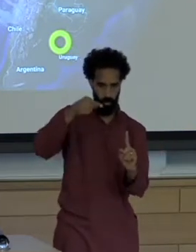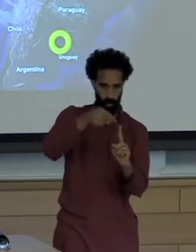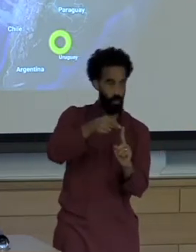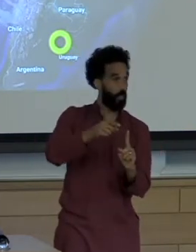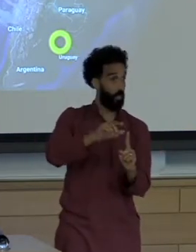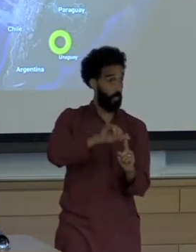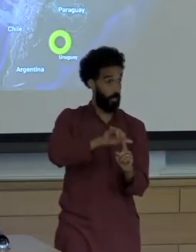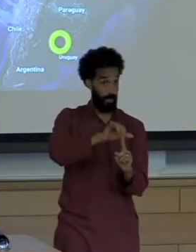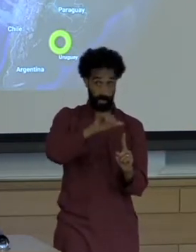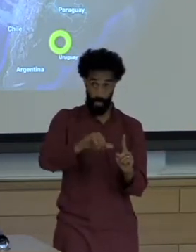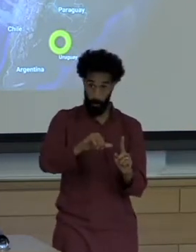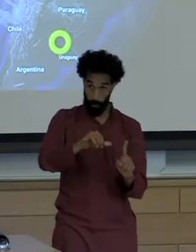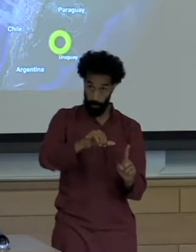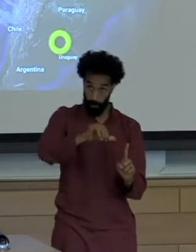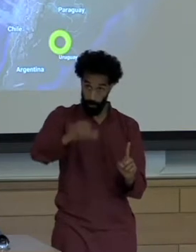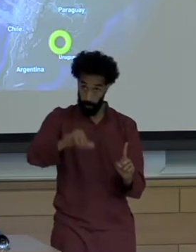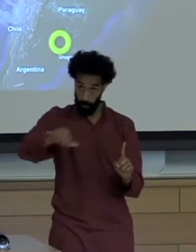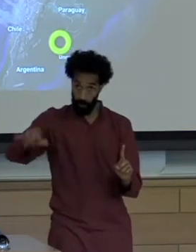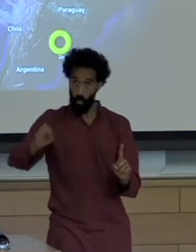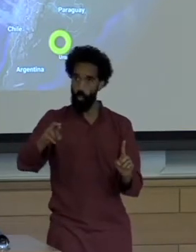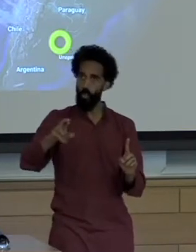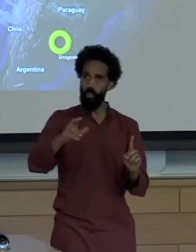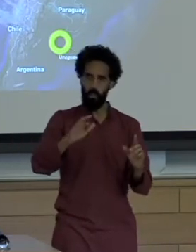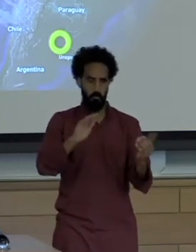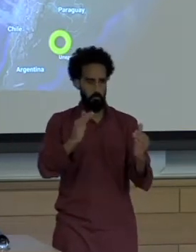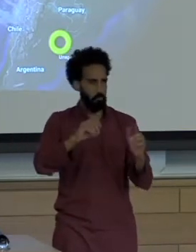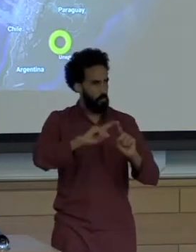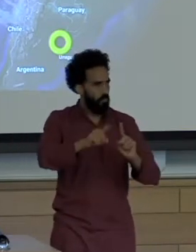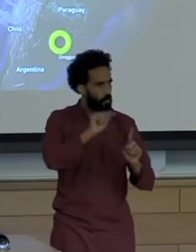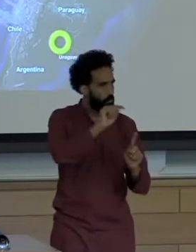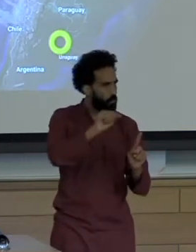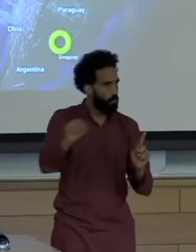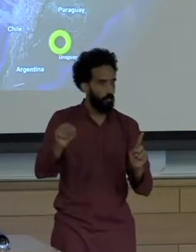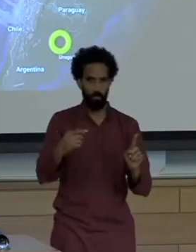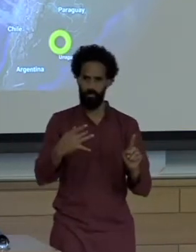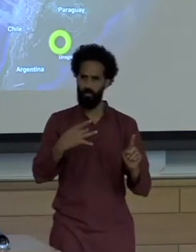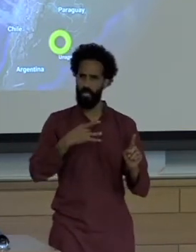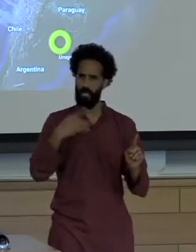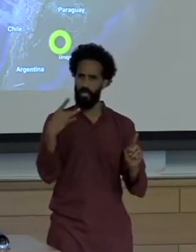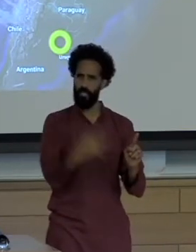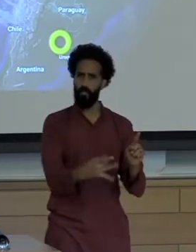We have found some strong evidence That the story gets told often the same way